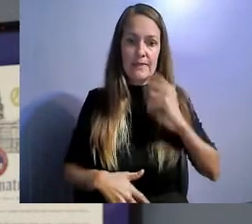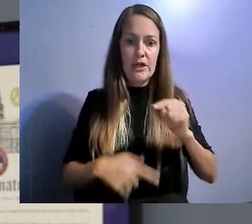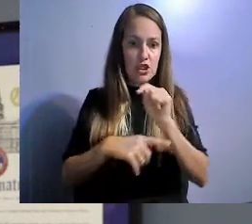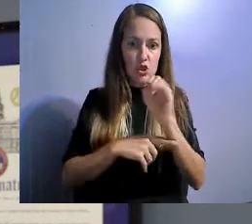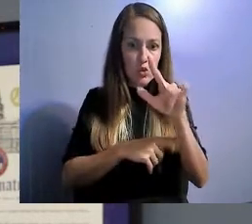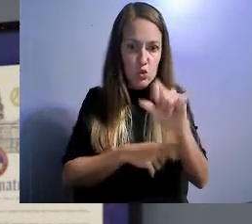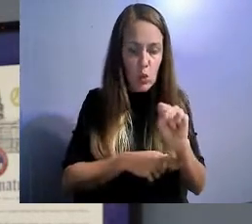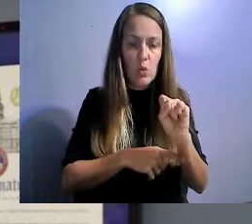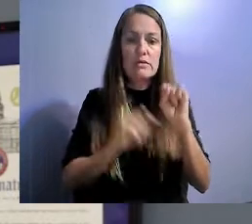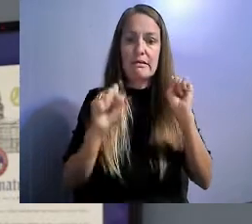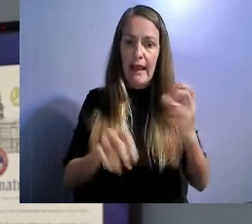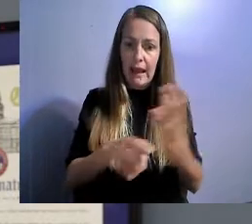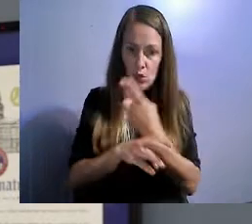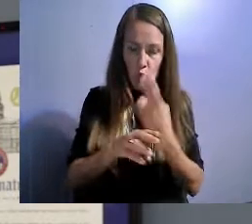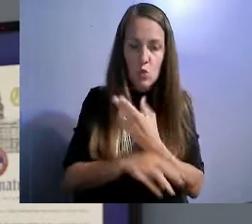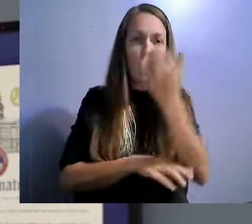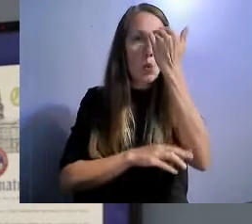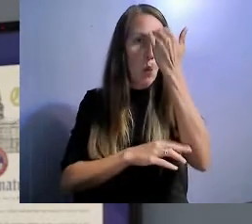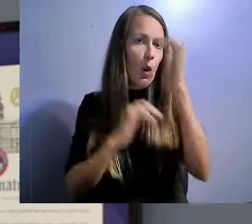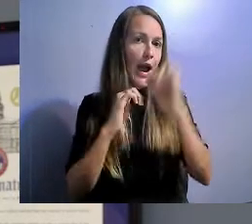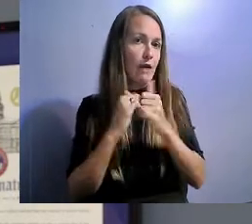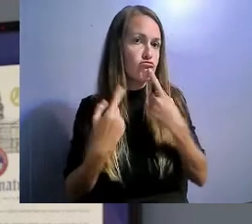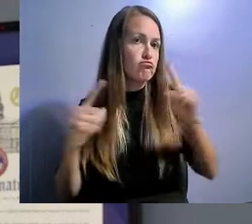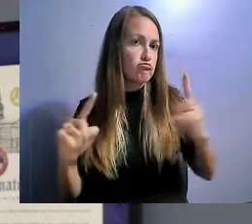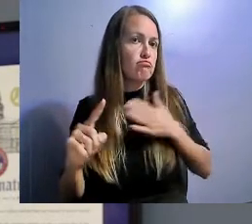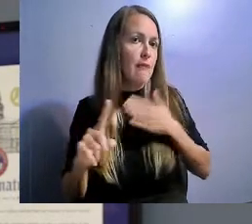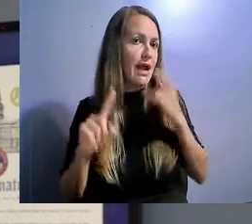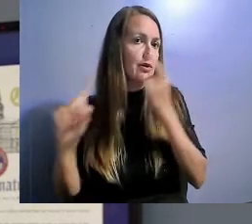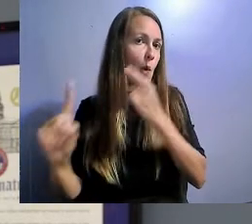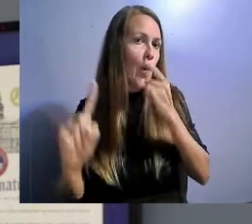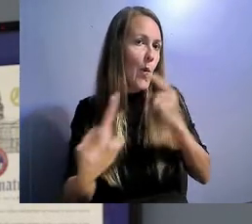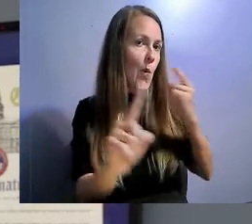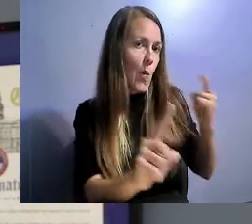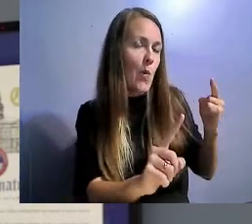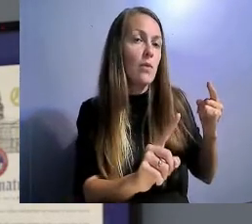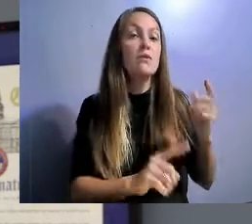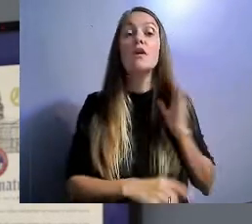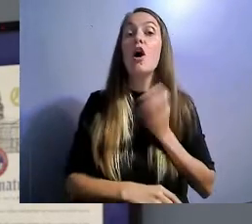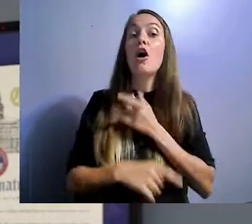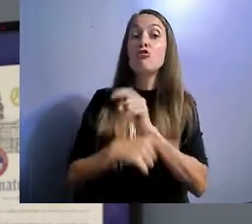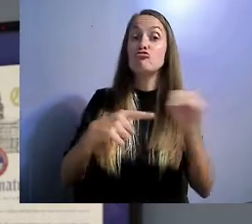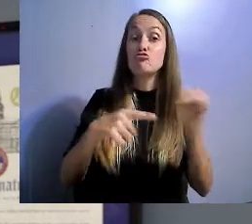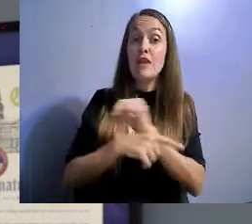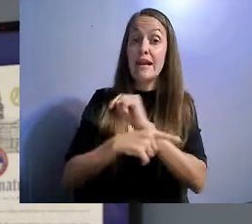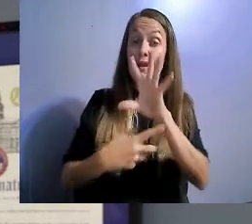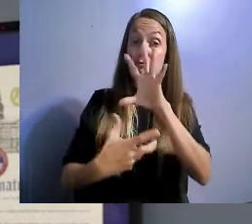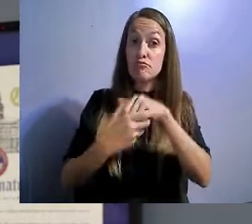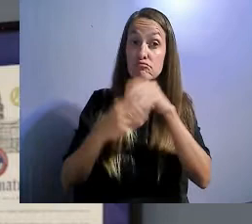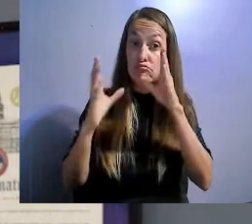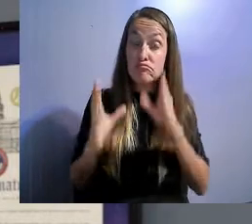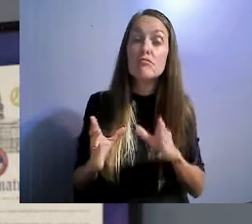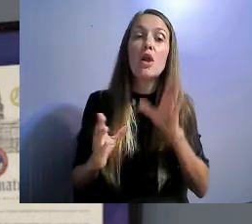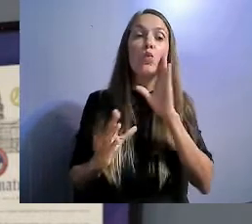Our training participants create a full-blown action plan that allows them to explore what their goals are as an advocate